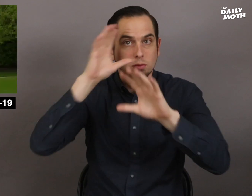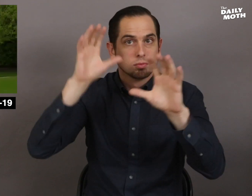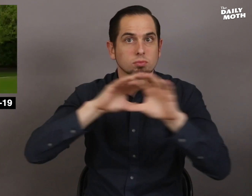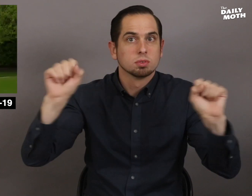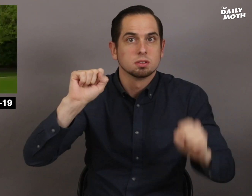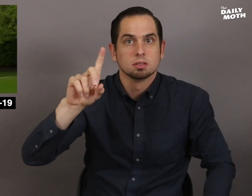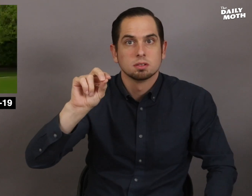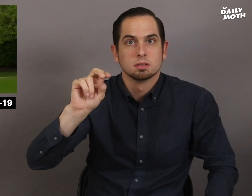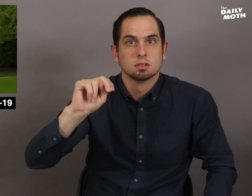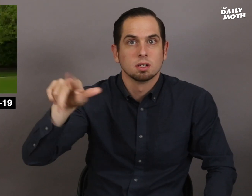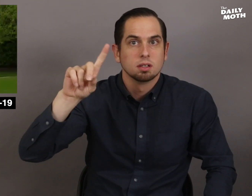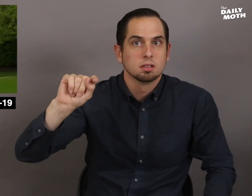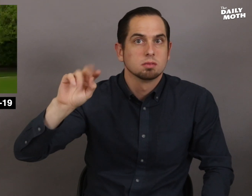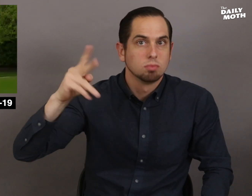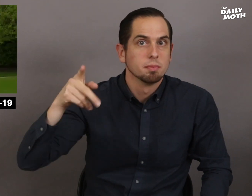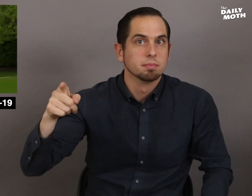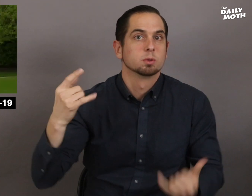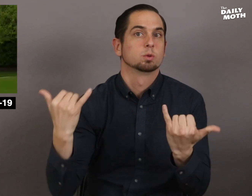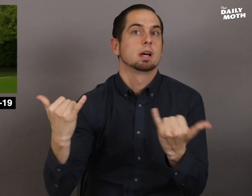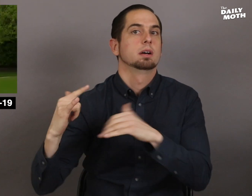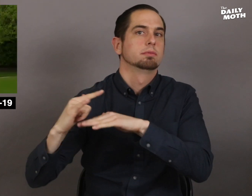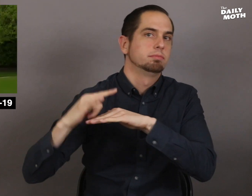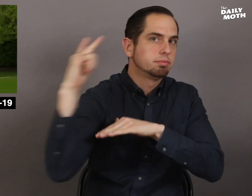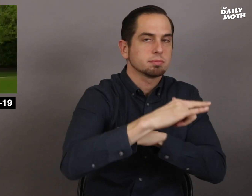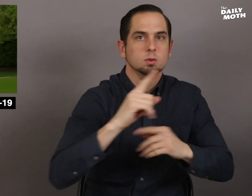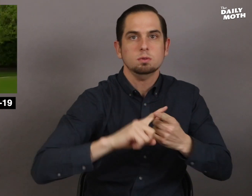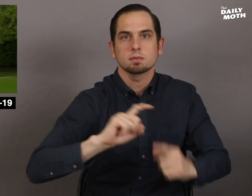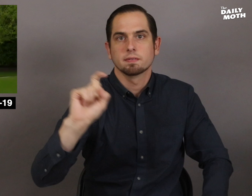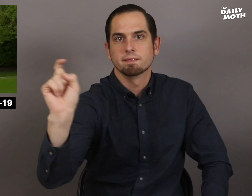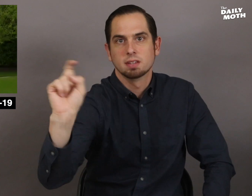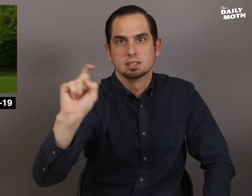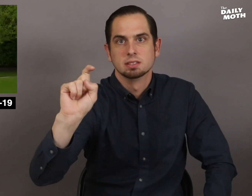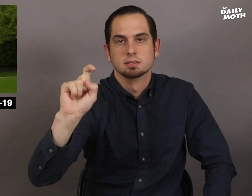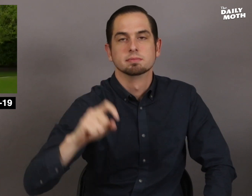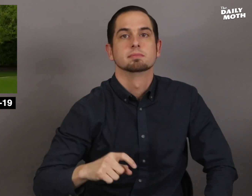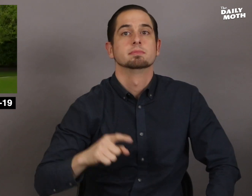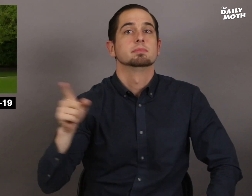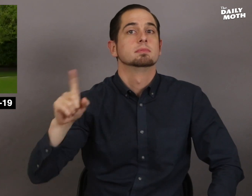President Donald Trump flew to Phoenix today.